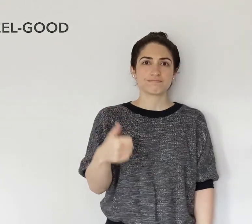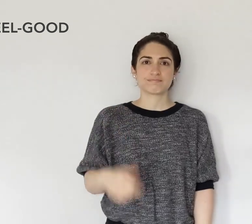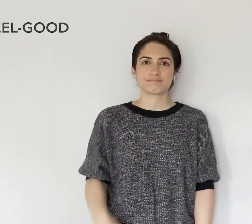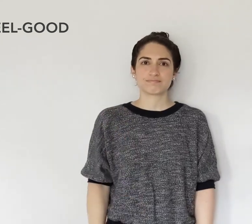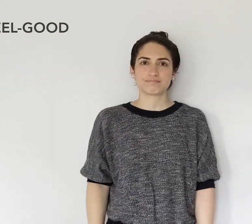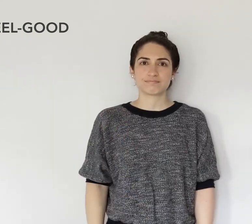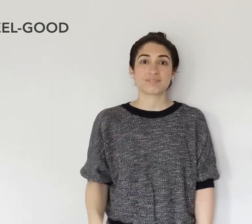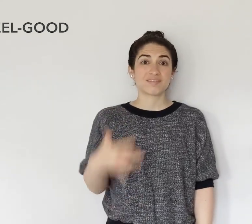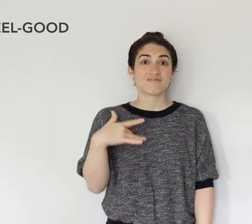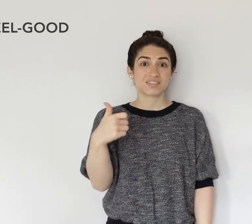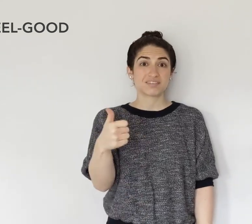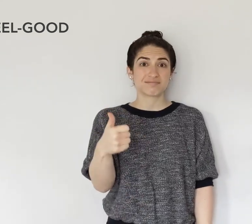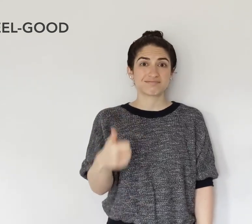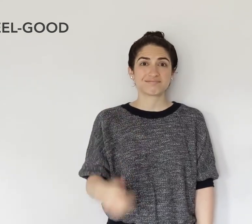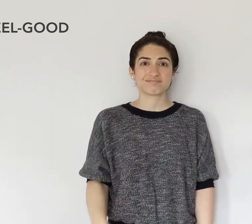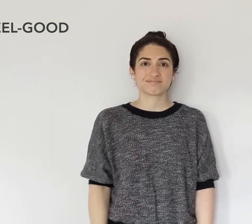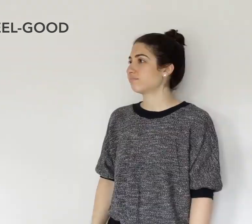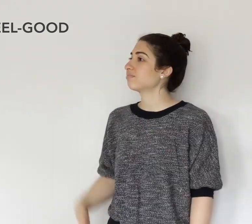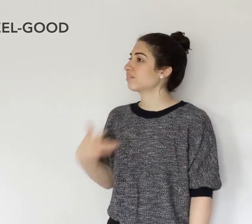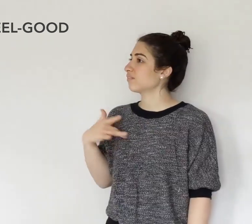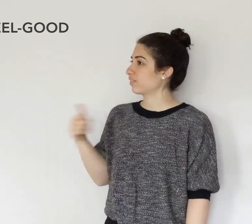FEEL-GOOD